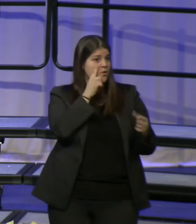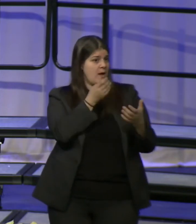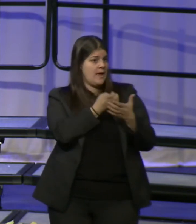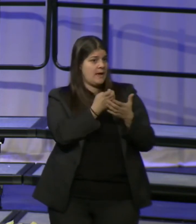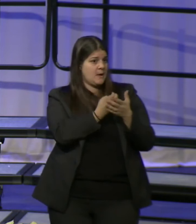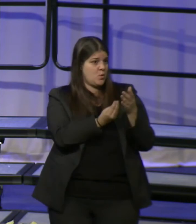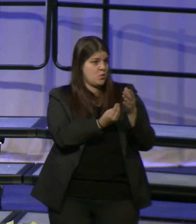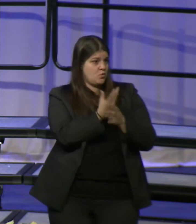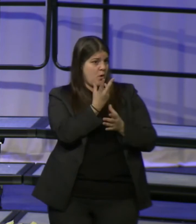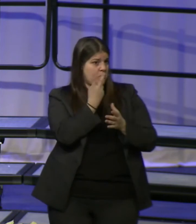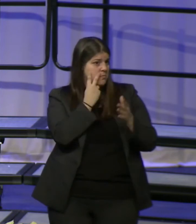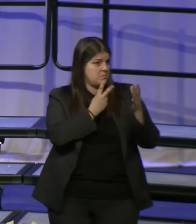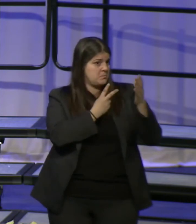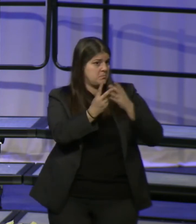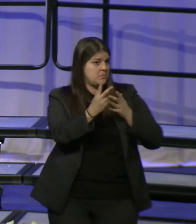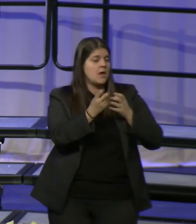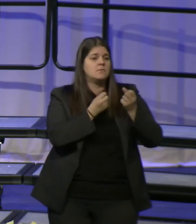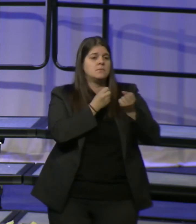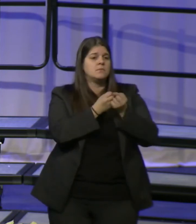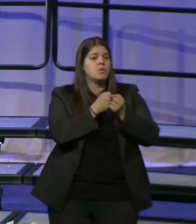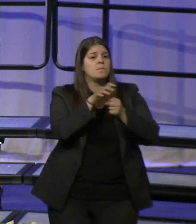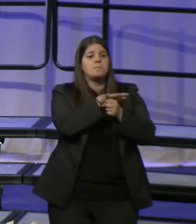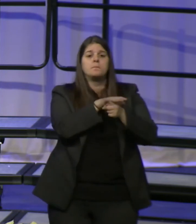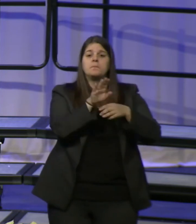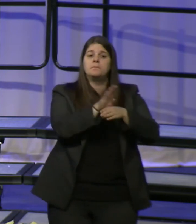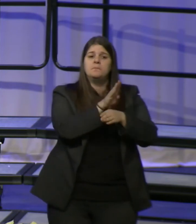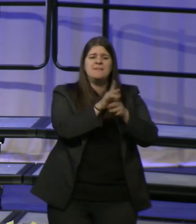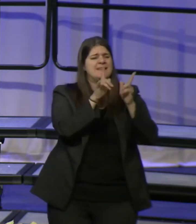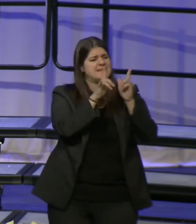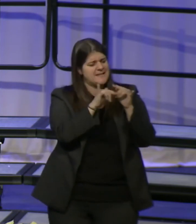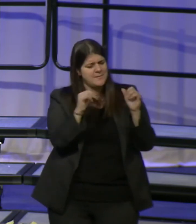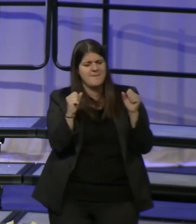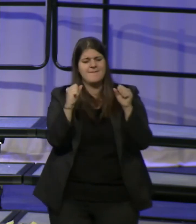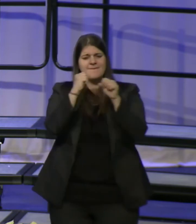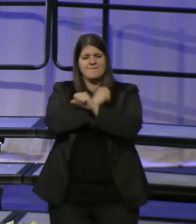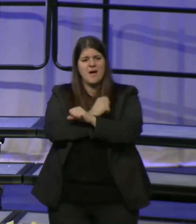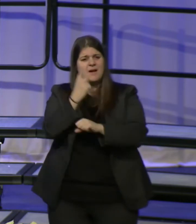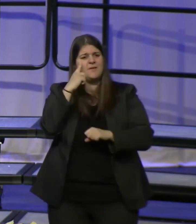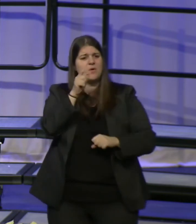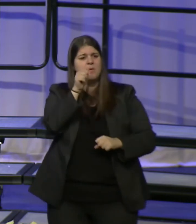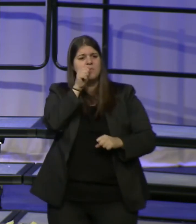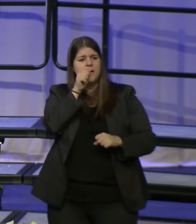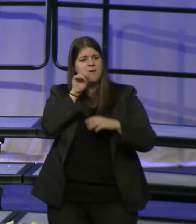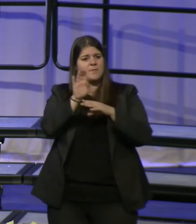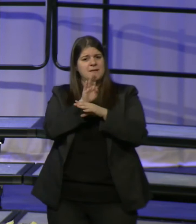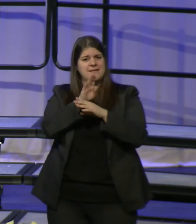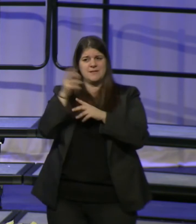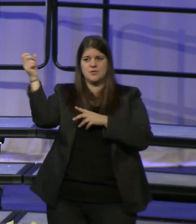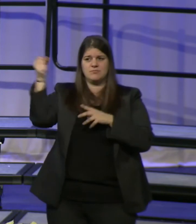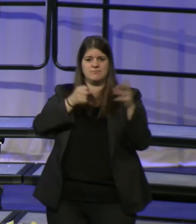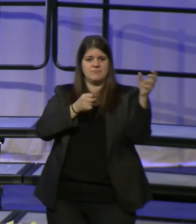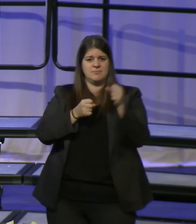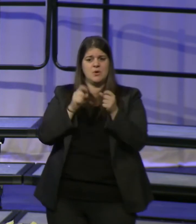that promotes local businesses while fighting for private sector jobs that pay a living wage